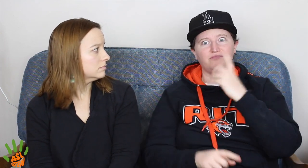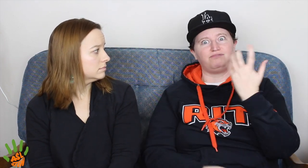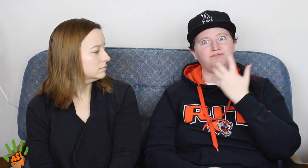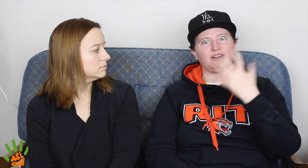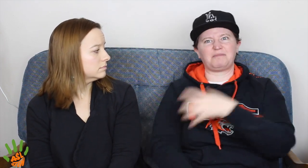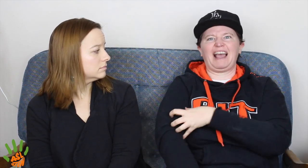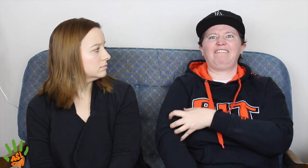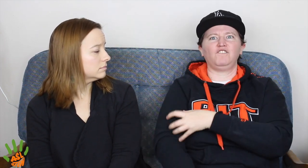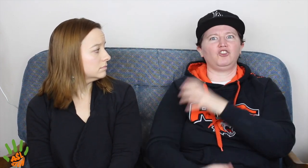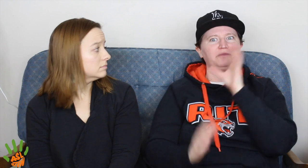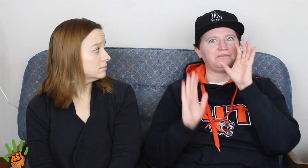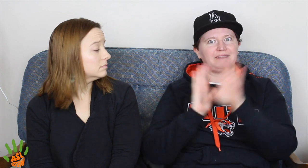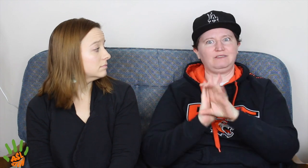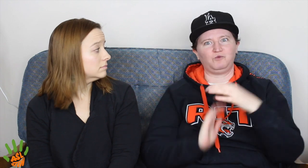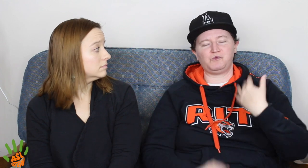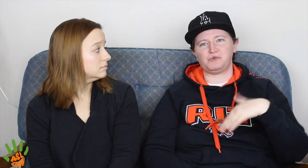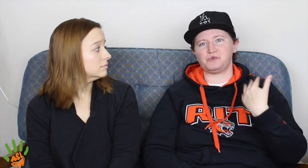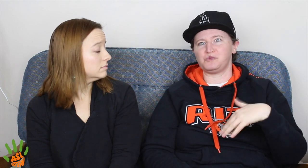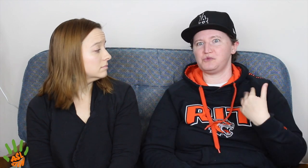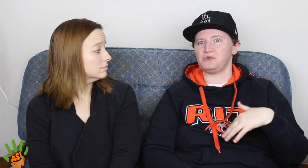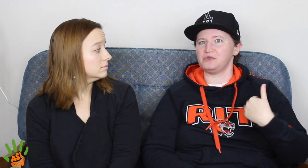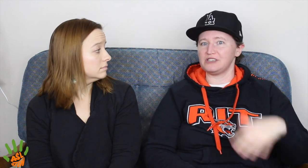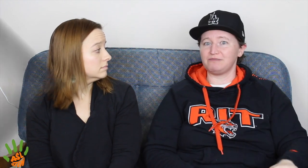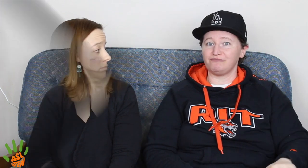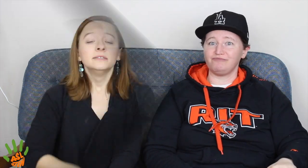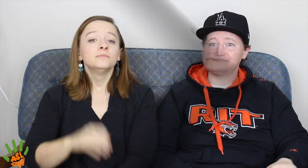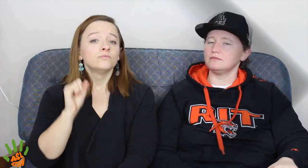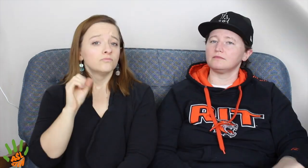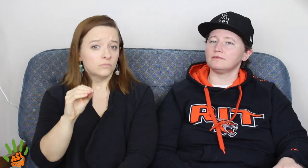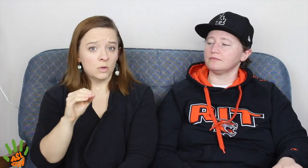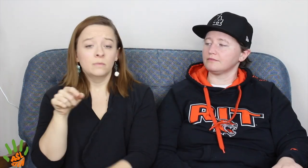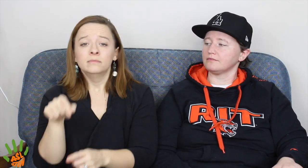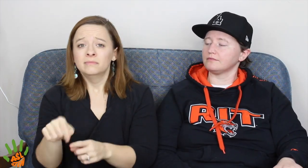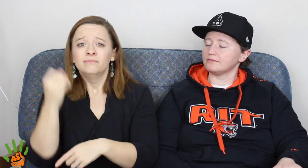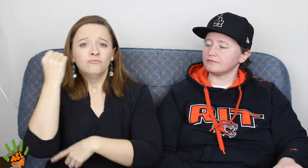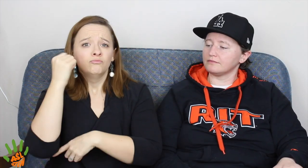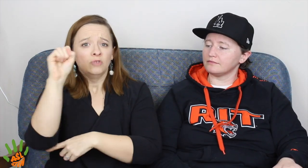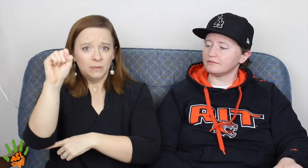So they went ahead and used the banner during that protest and it was a very powerful message.